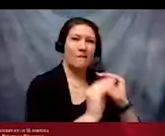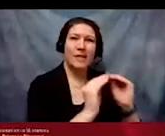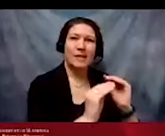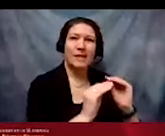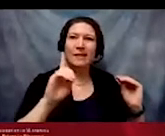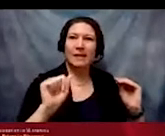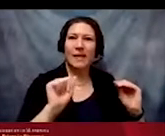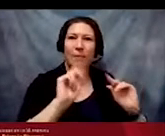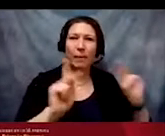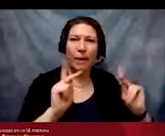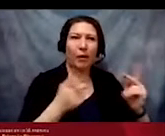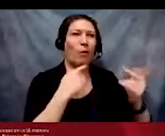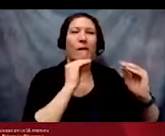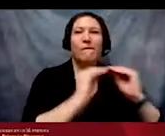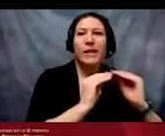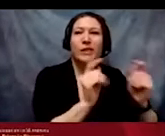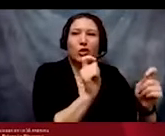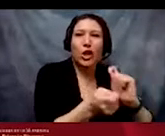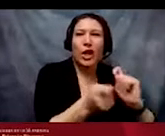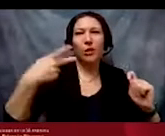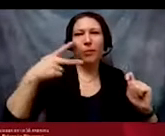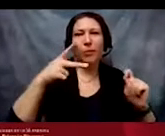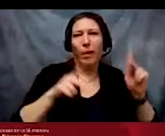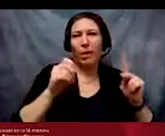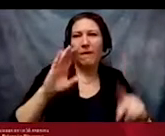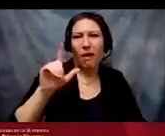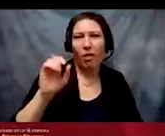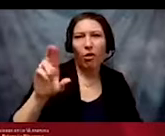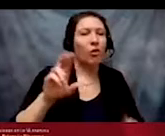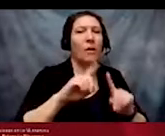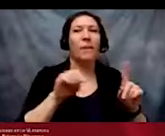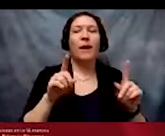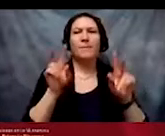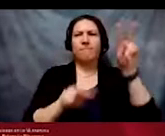and or people of color but on removing conditions and